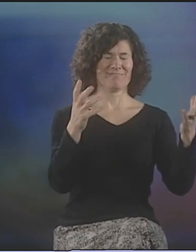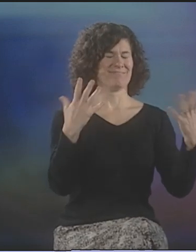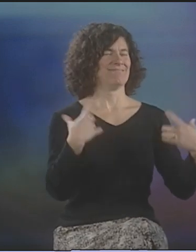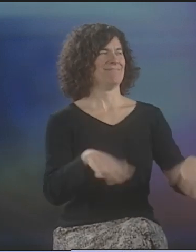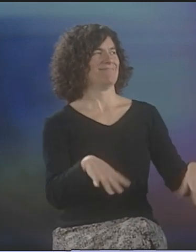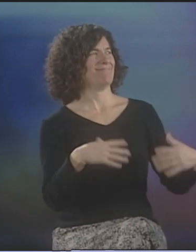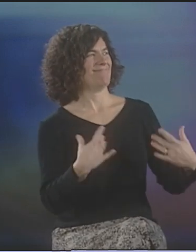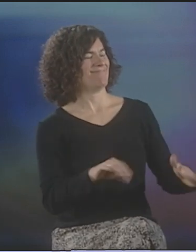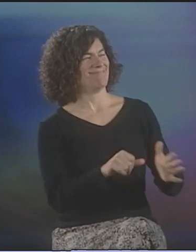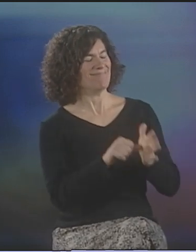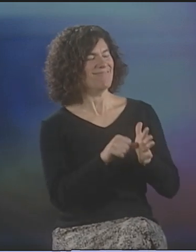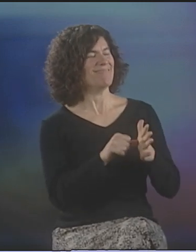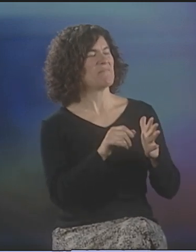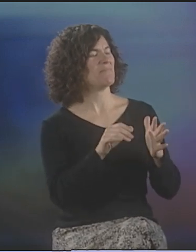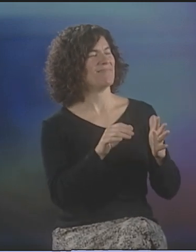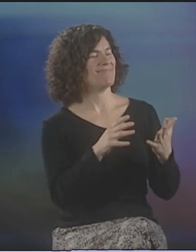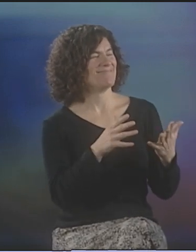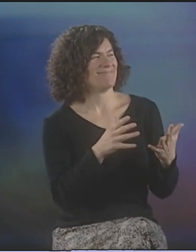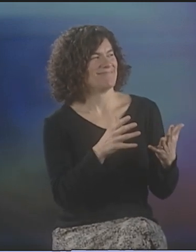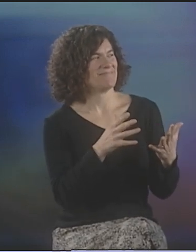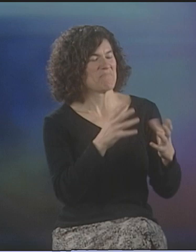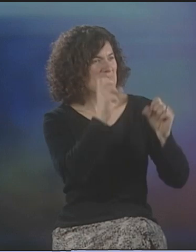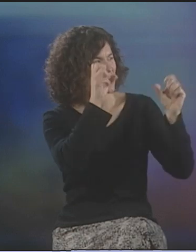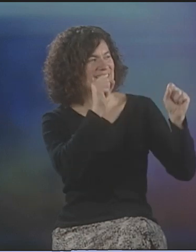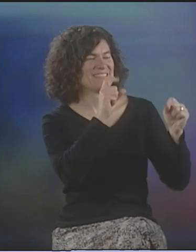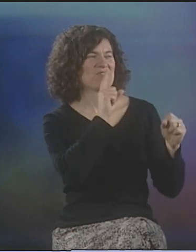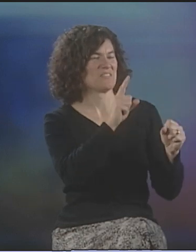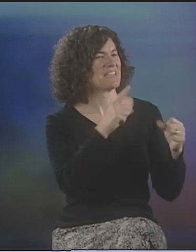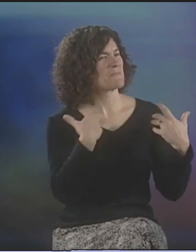AND HE PRODUCED THIS INCREDIBLE TRANSLATION ON THE SPOT.